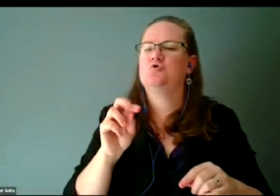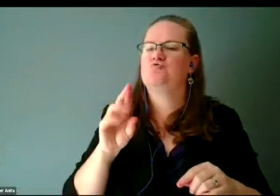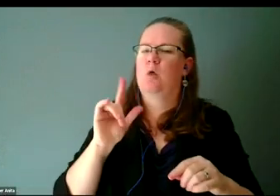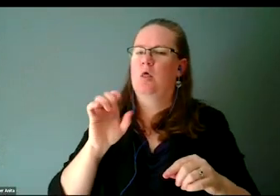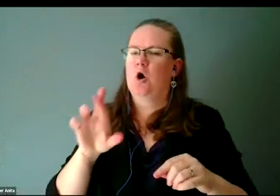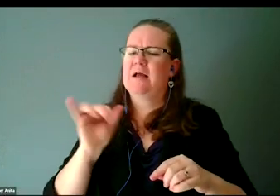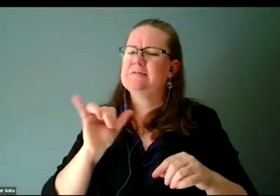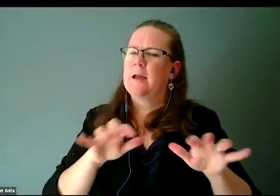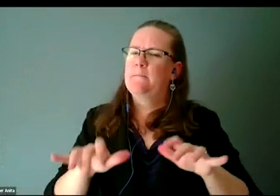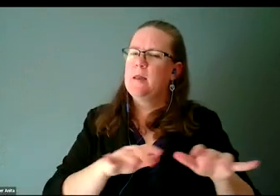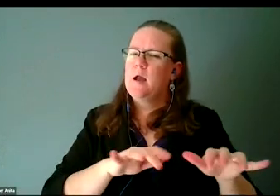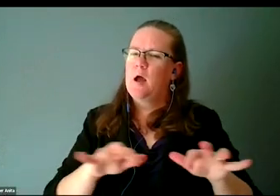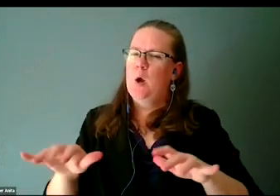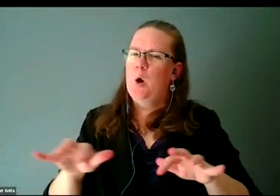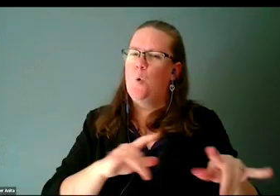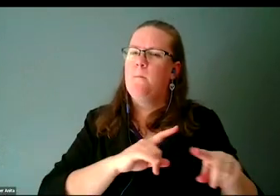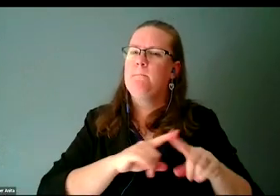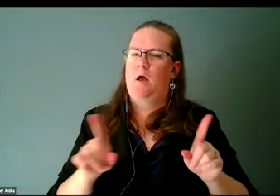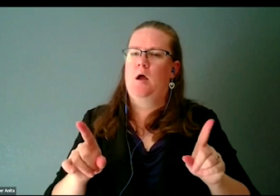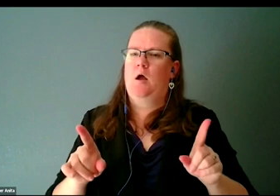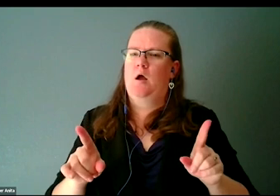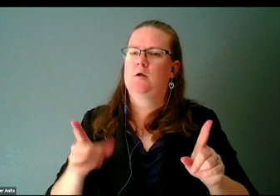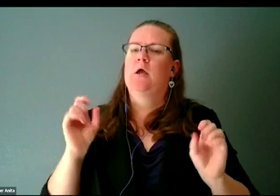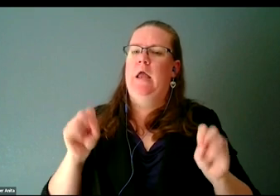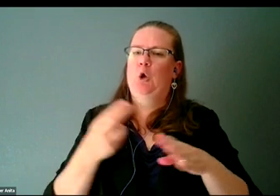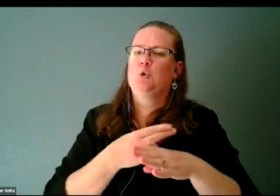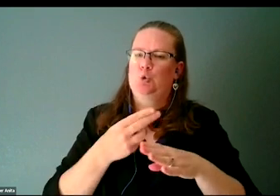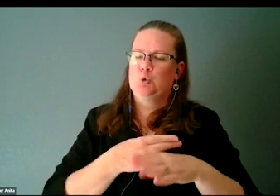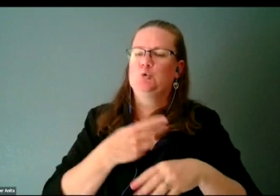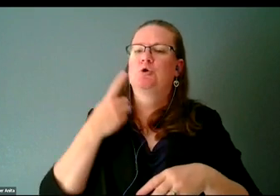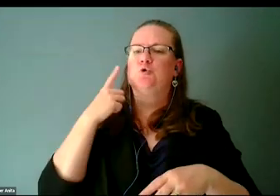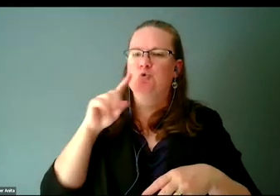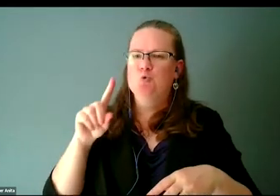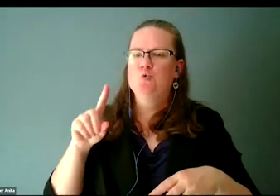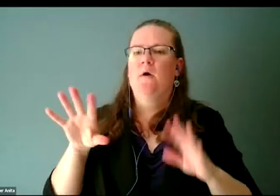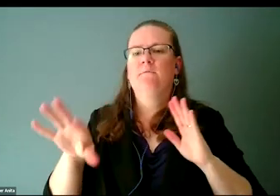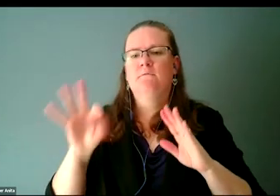for instance producers and DJs can use to perform find beats, find sounds on the fly really quick.